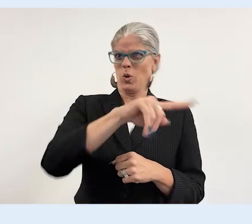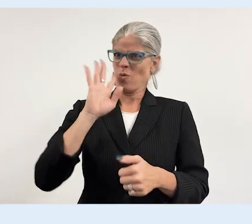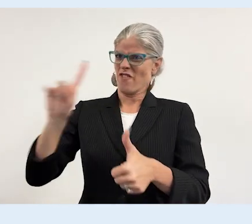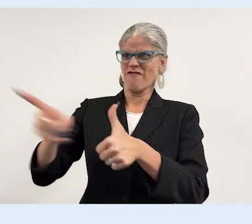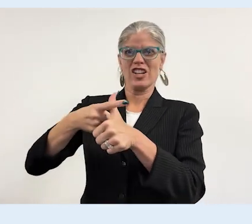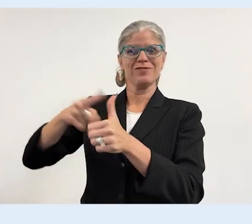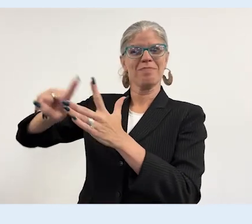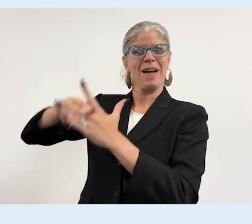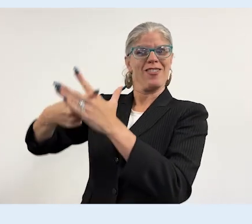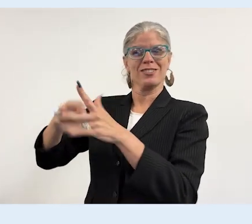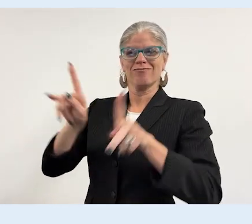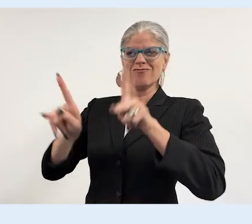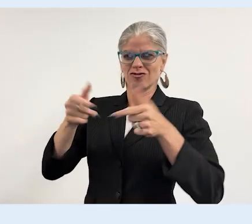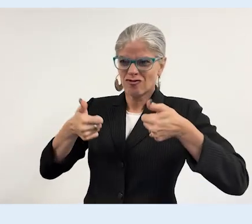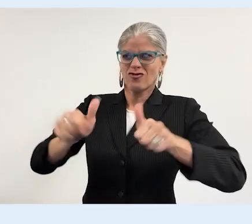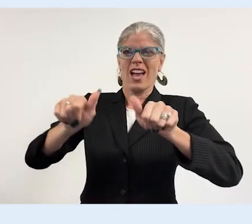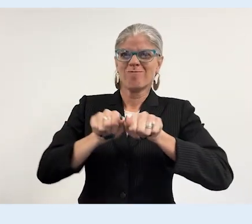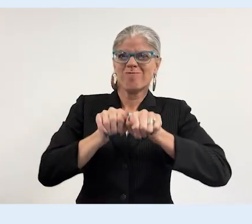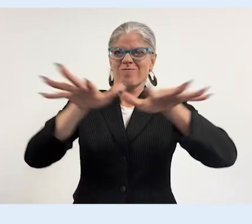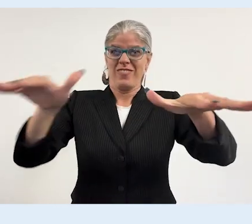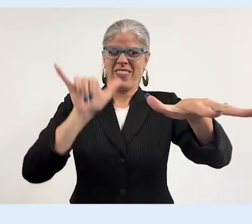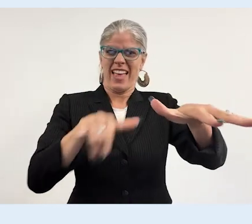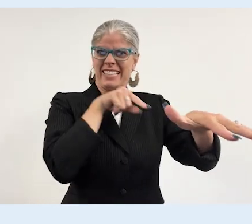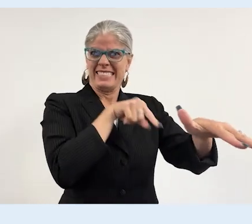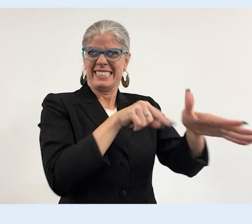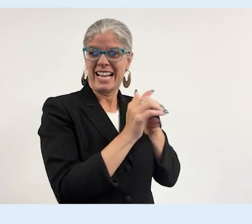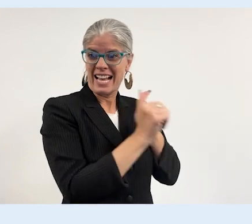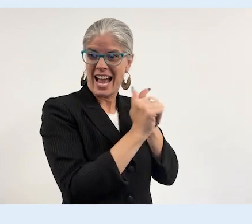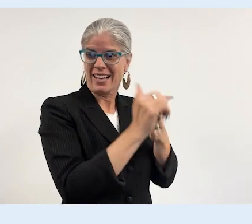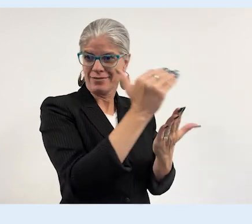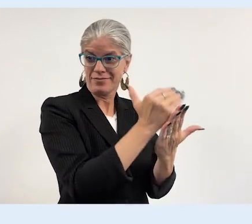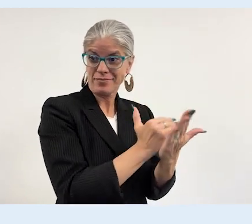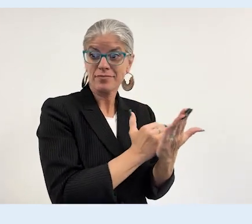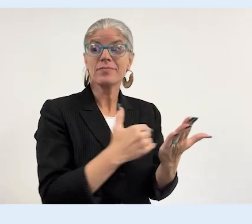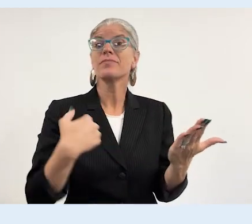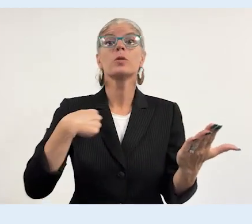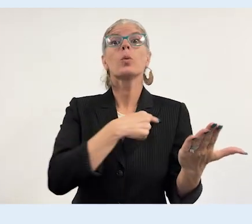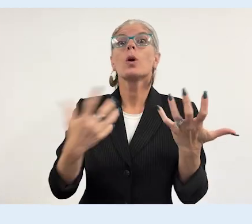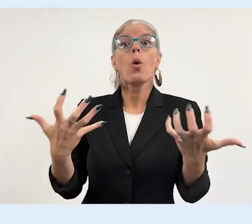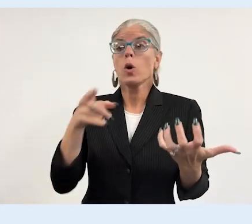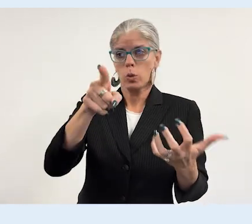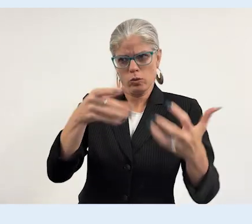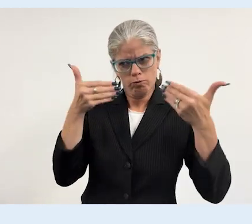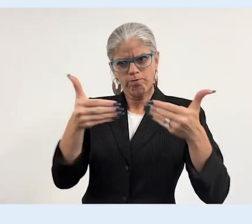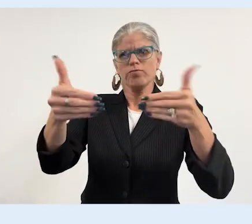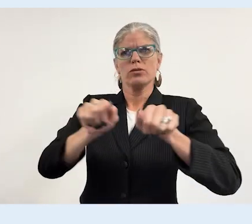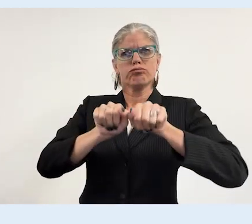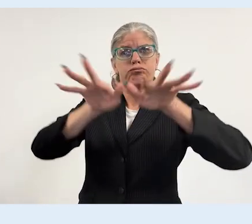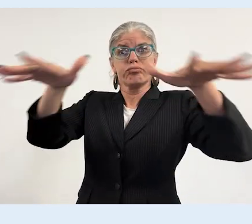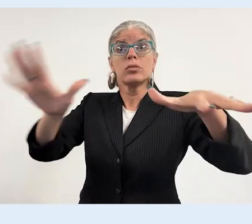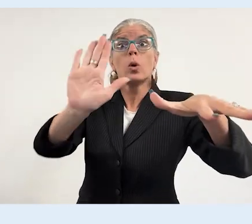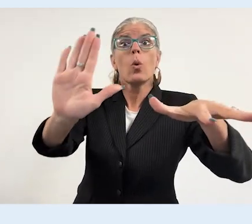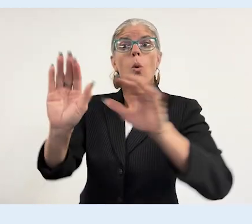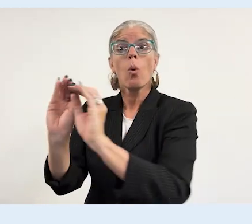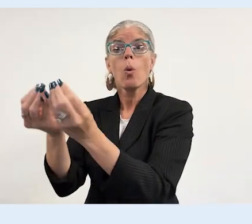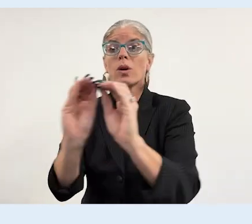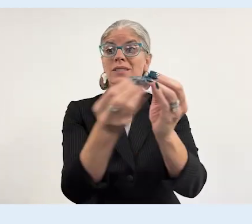You're going to be among the first pioneers to try out this guide. We want you to bring it into your